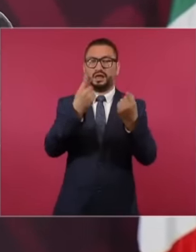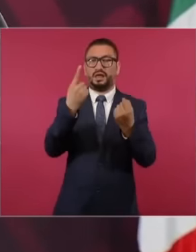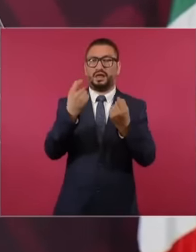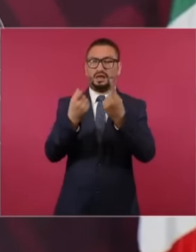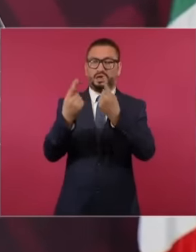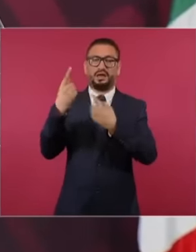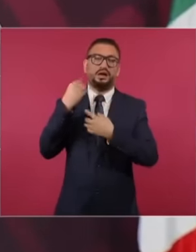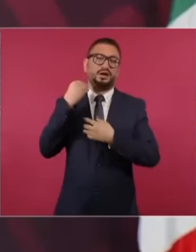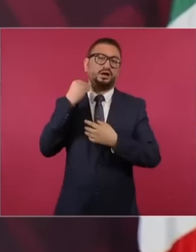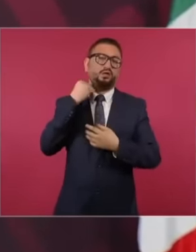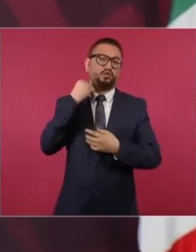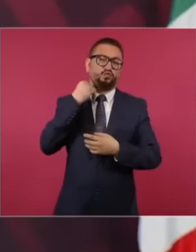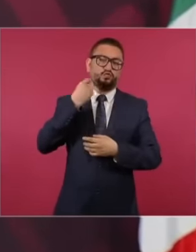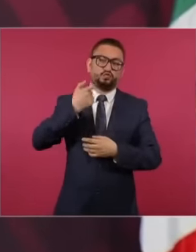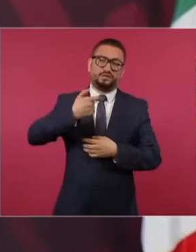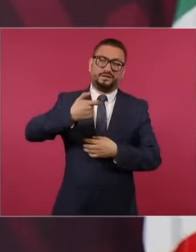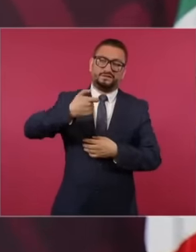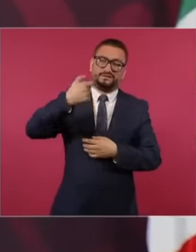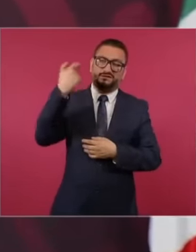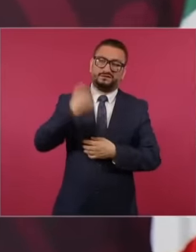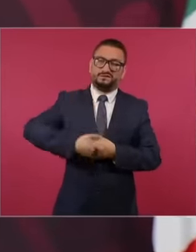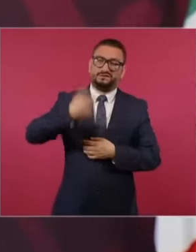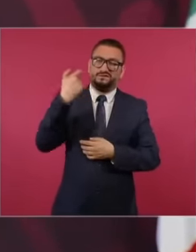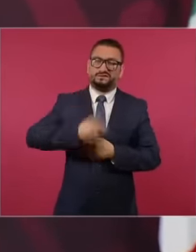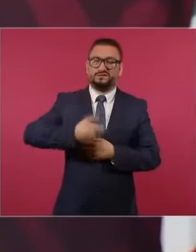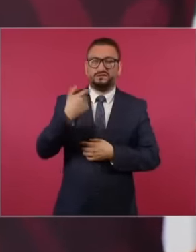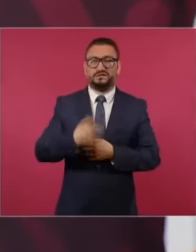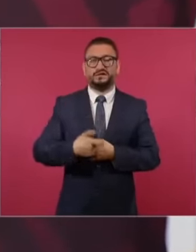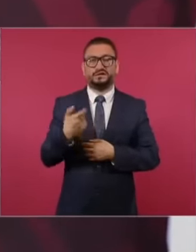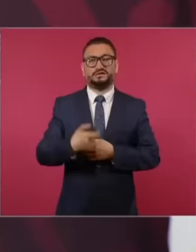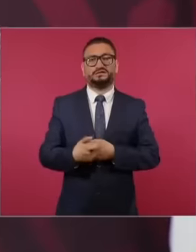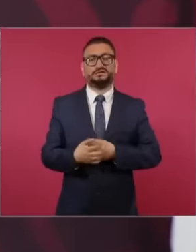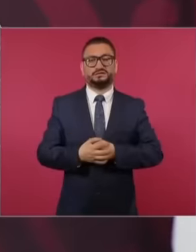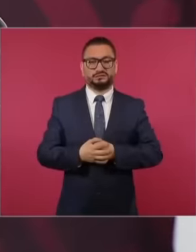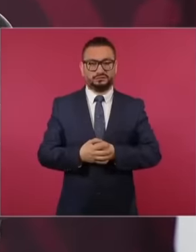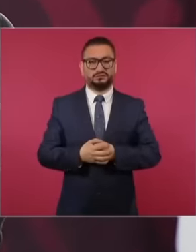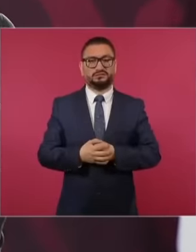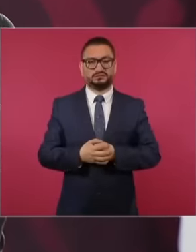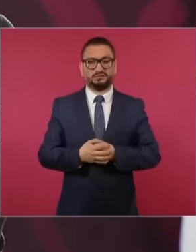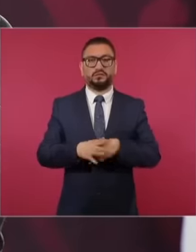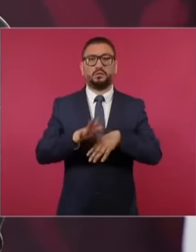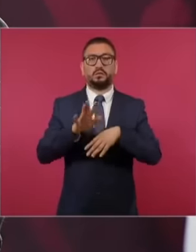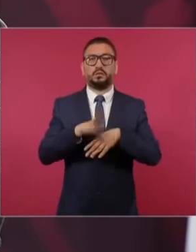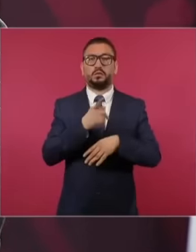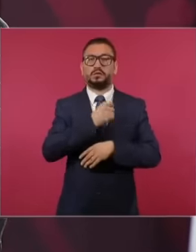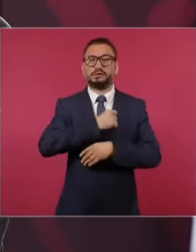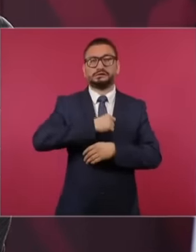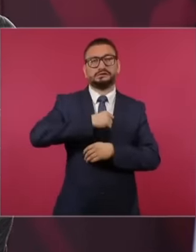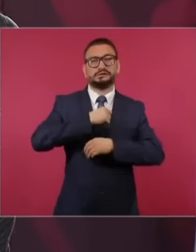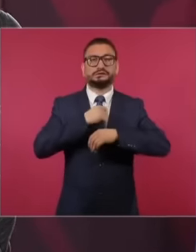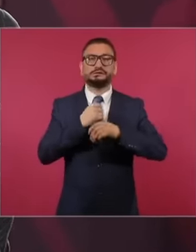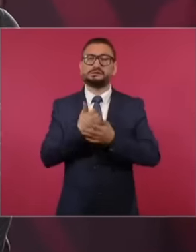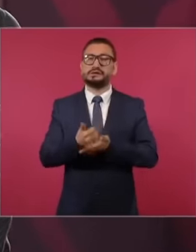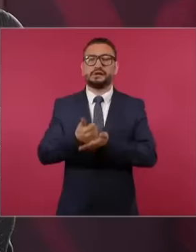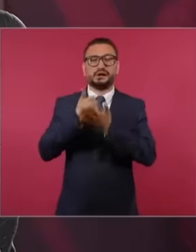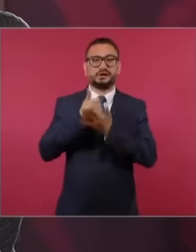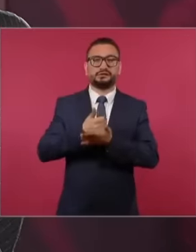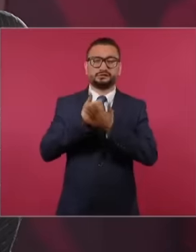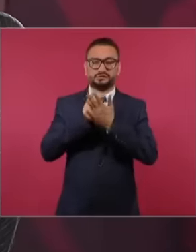very rich lawyers with influence peddling in the entire period and